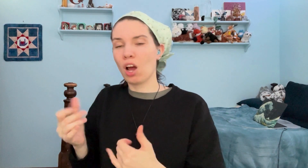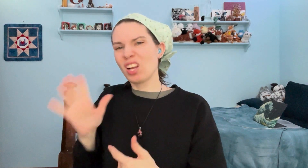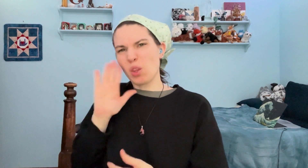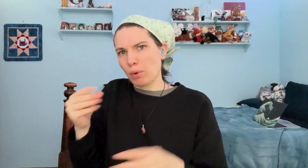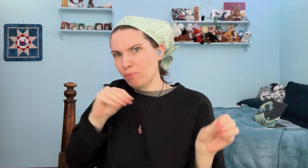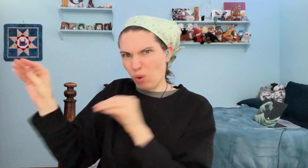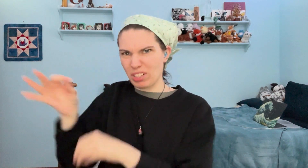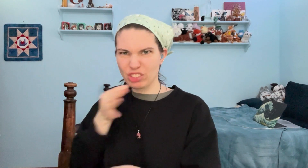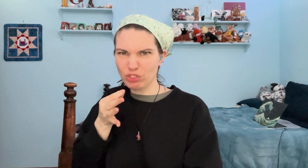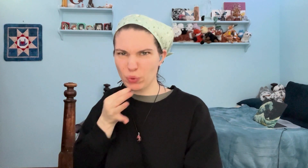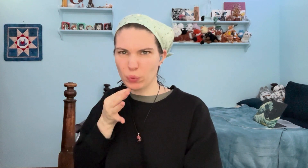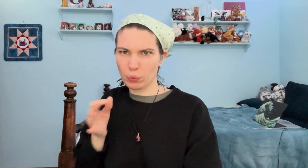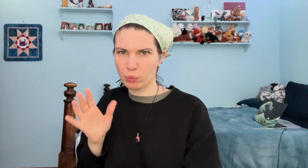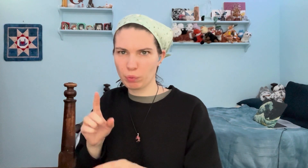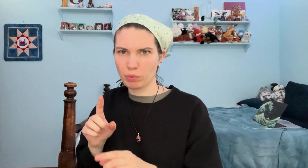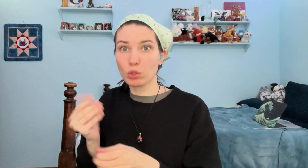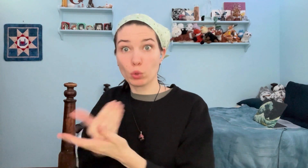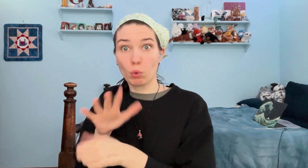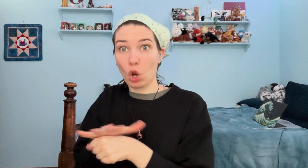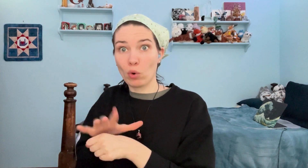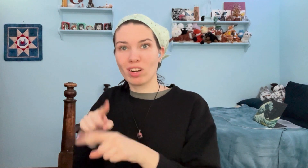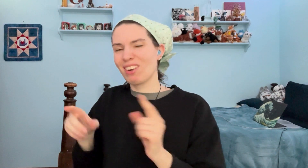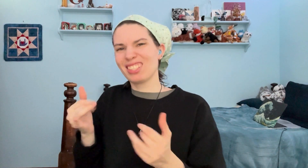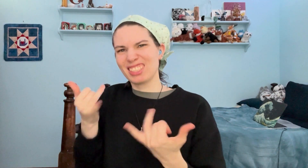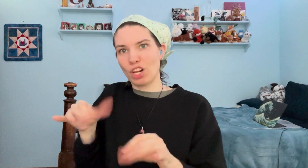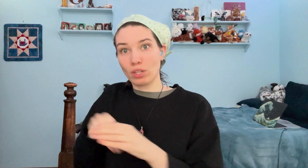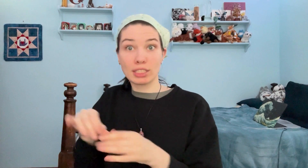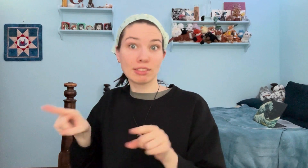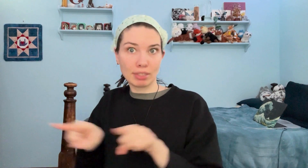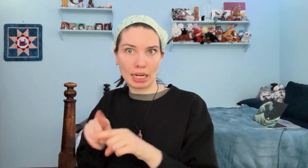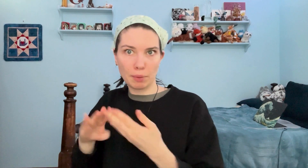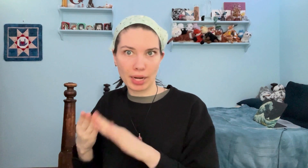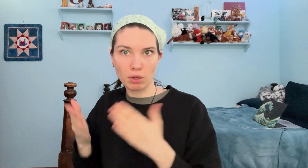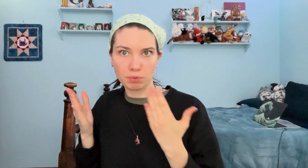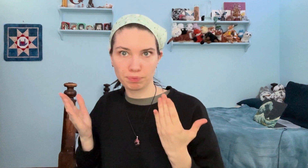They'll be moving soon to a new location, but it'll be in the same town